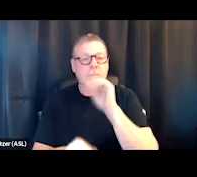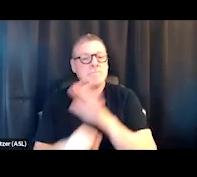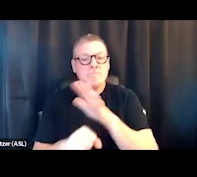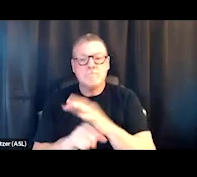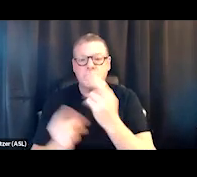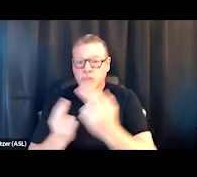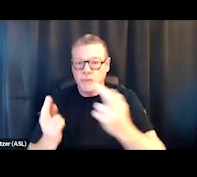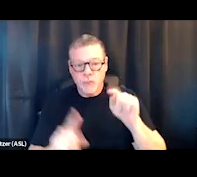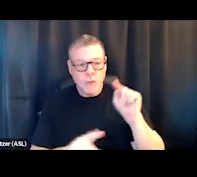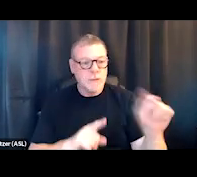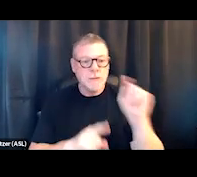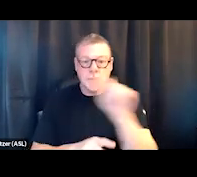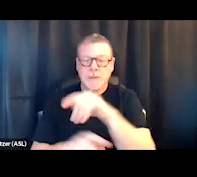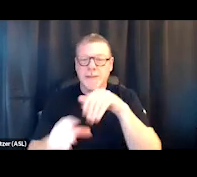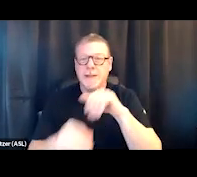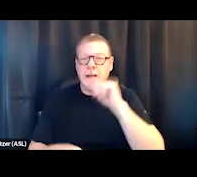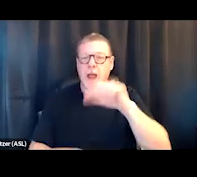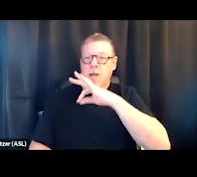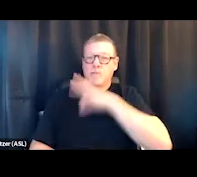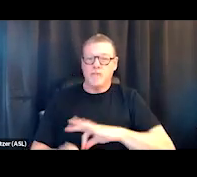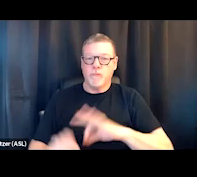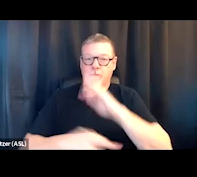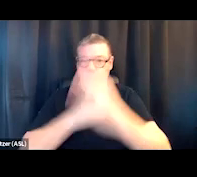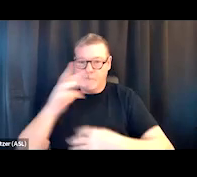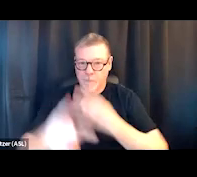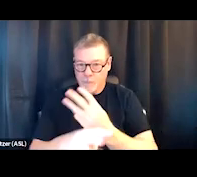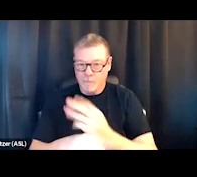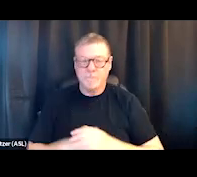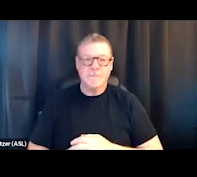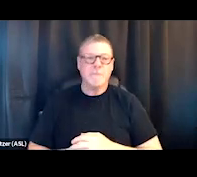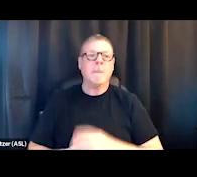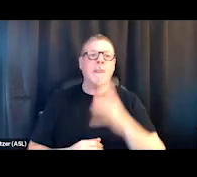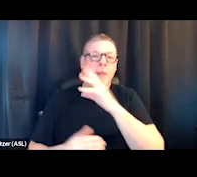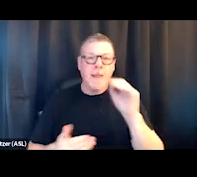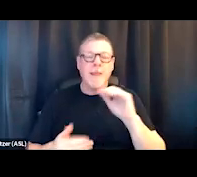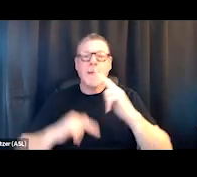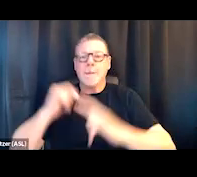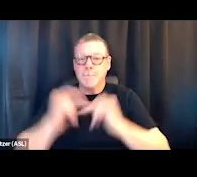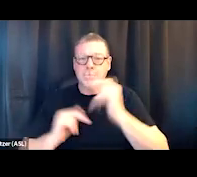within the nonprofit sector and sort of build our own kingdoms.